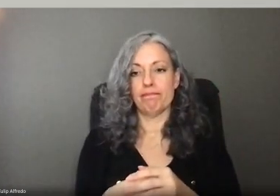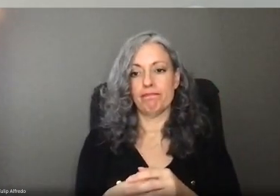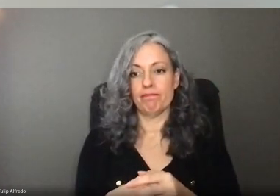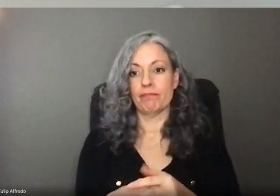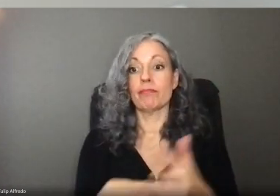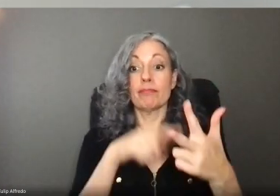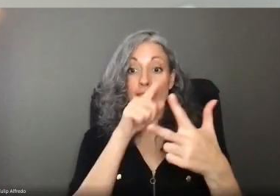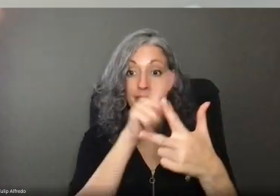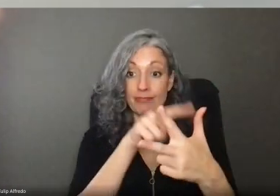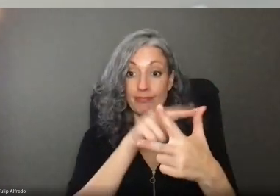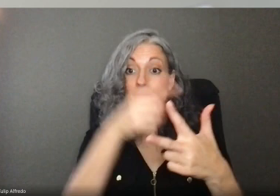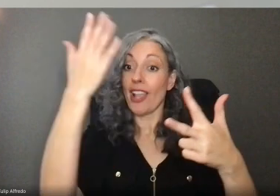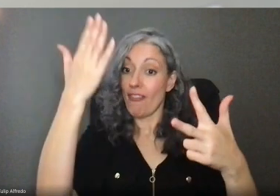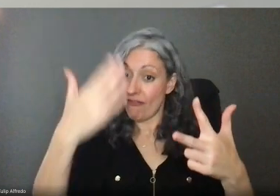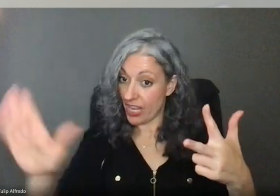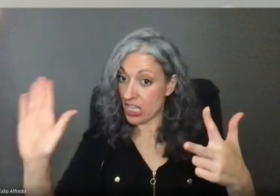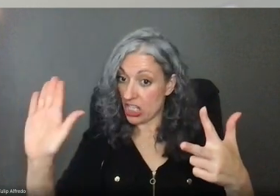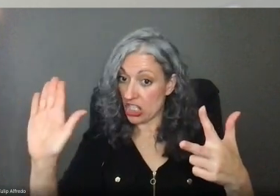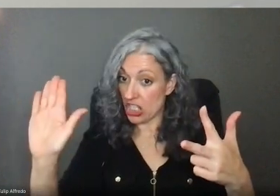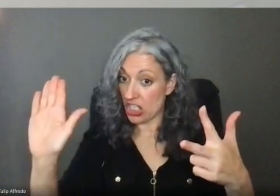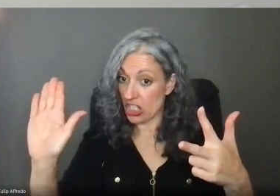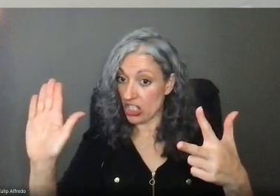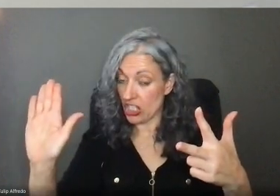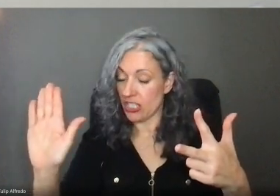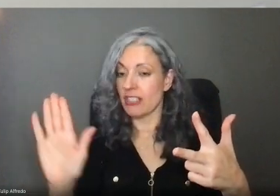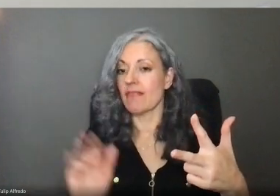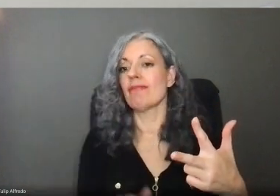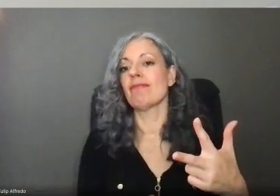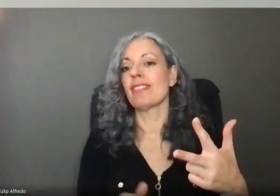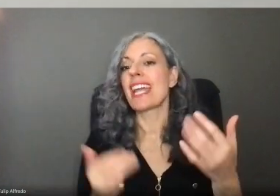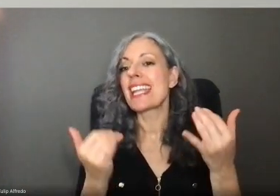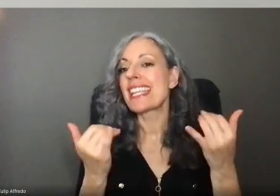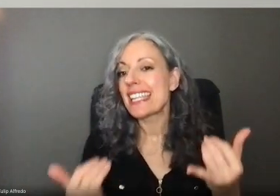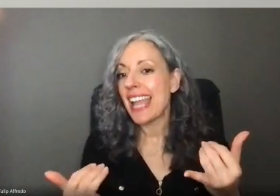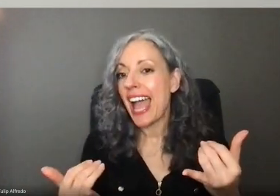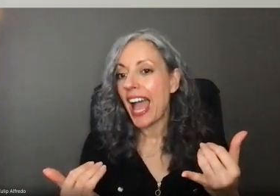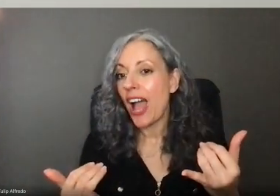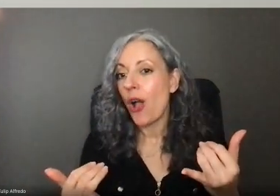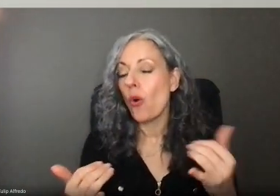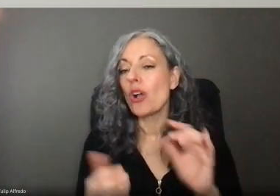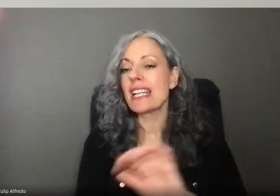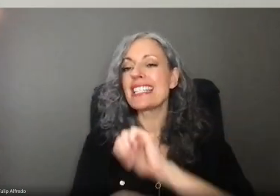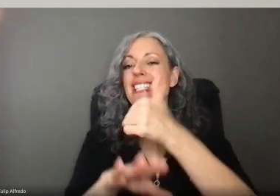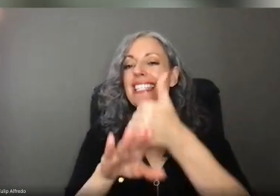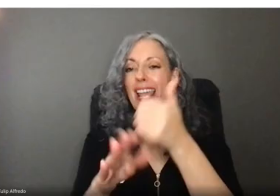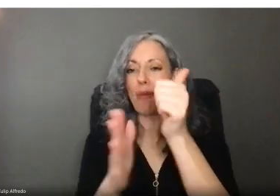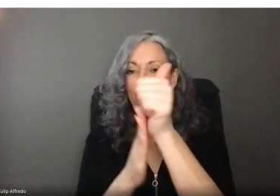So you told your employer you need to take leave and you gathered the information you need to apply. Let's create a Frances Online account.